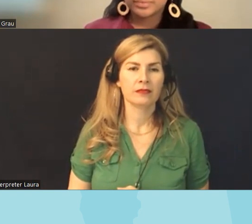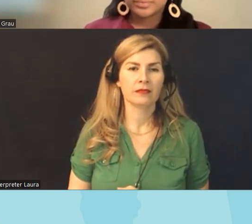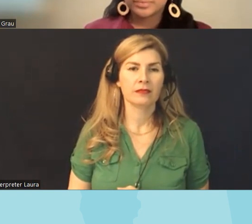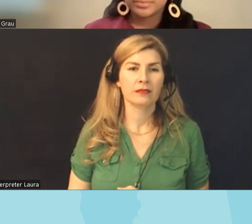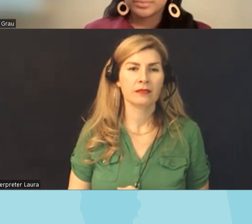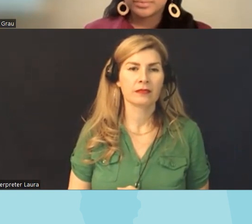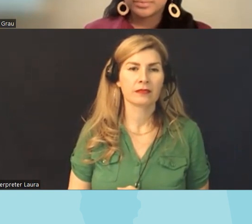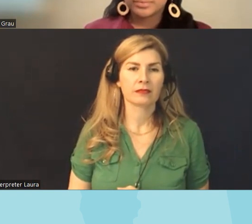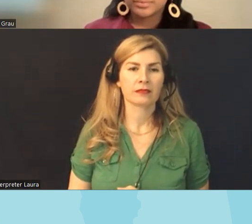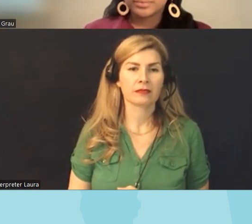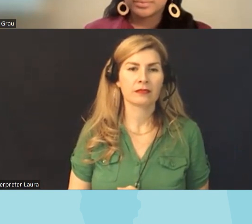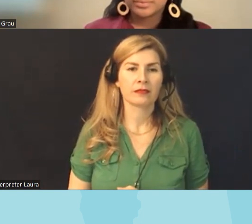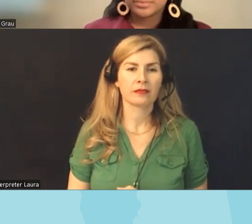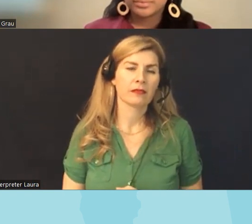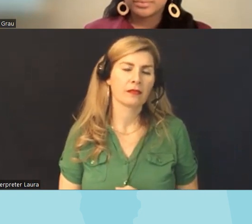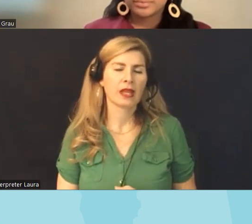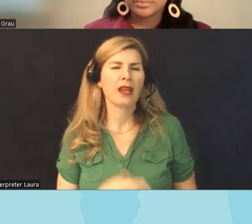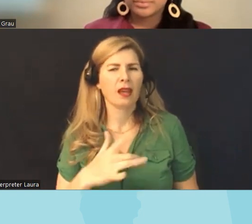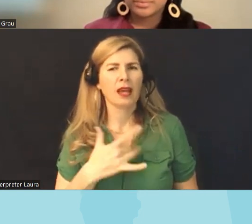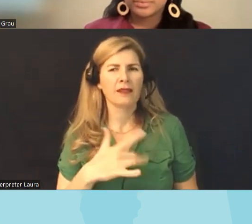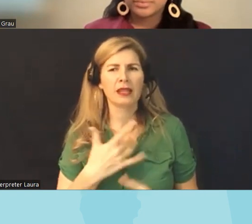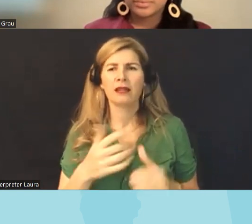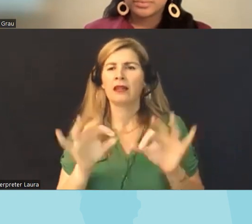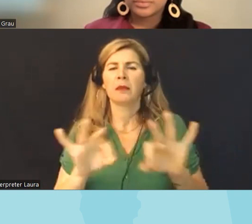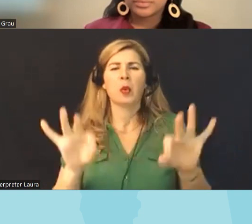I think continuing to shed light on this issue it might not be happening